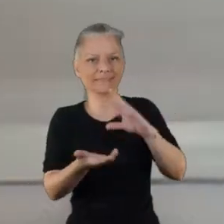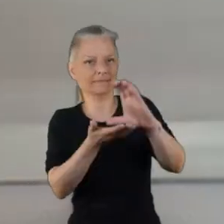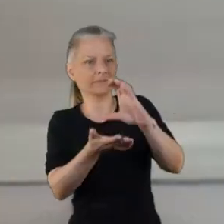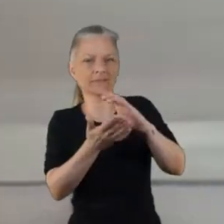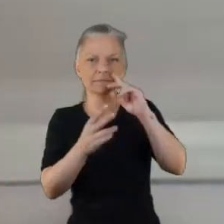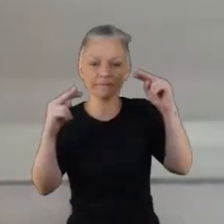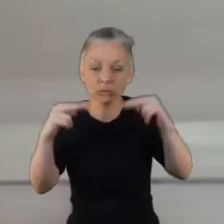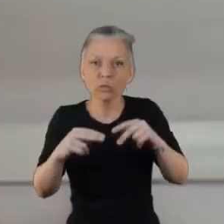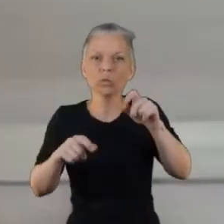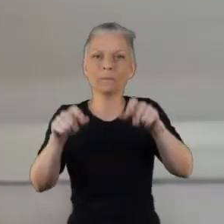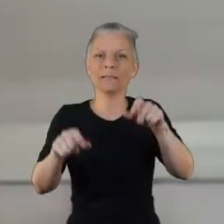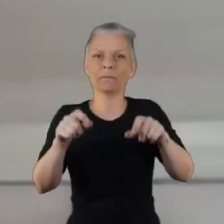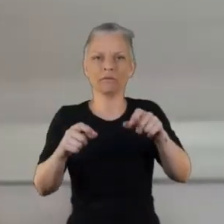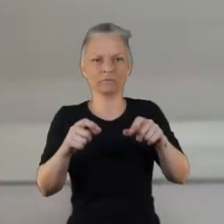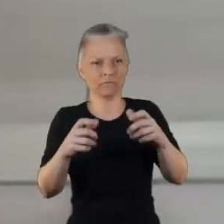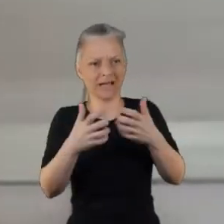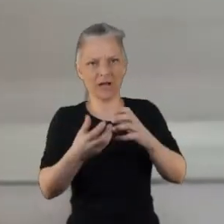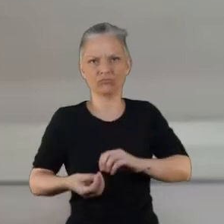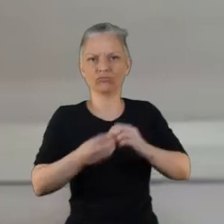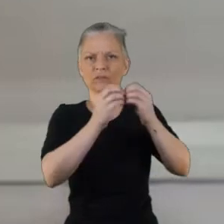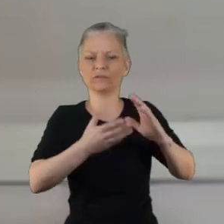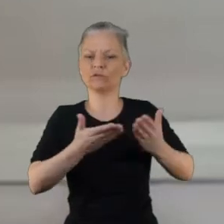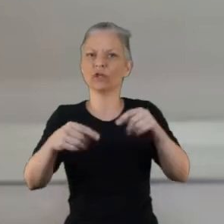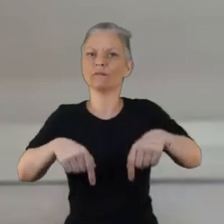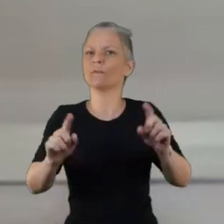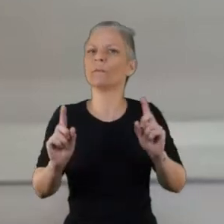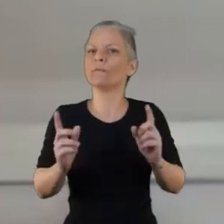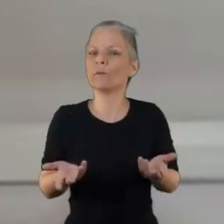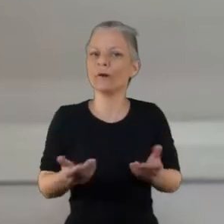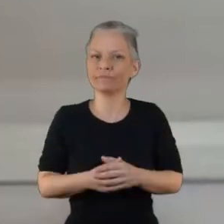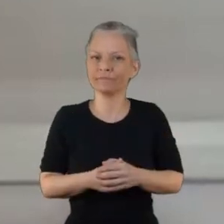Fundamentally you know, we were looking to create a new pathway for people that have